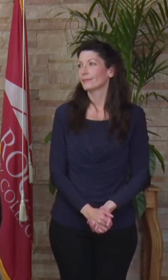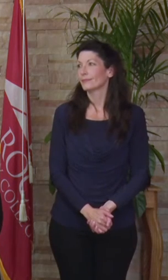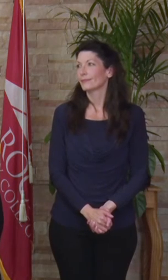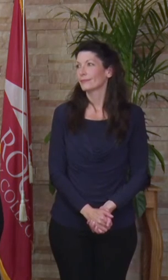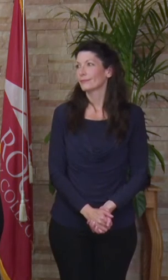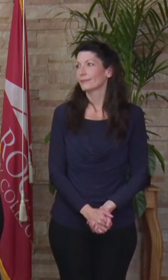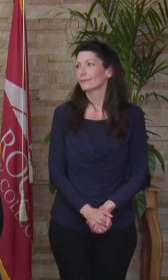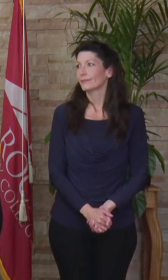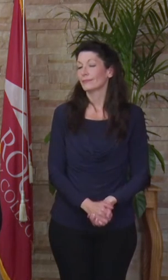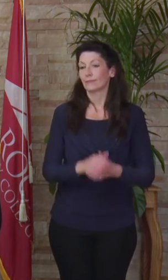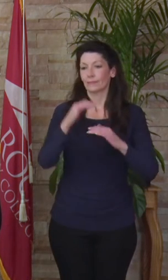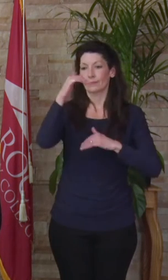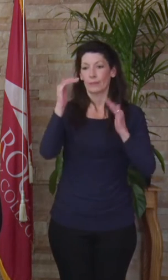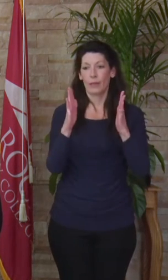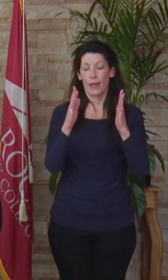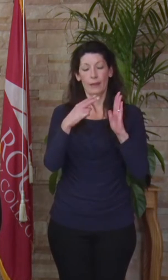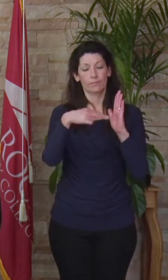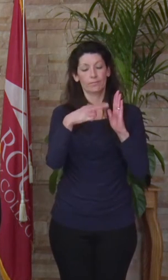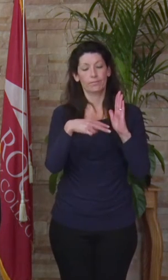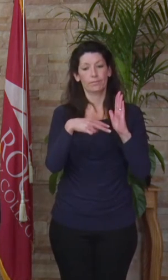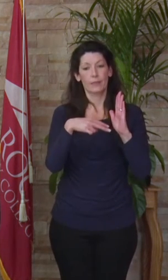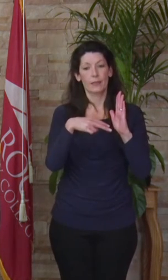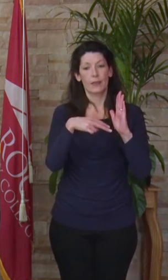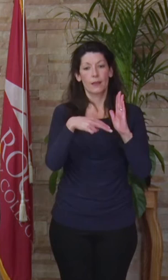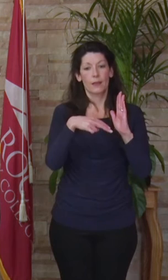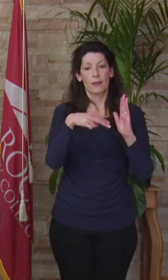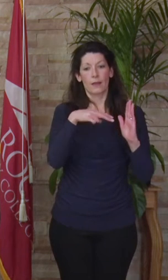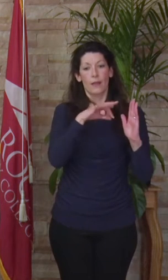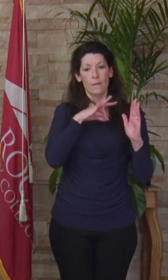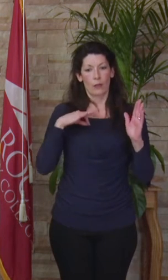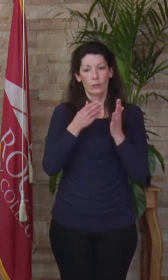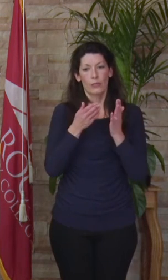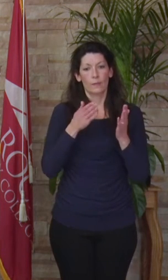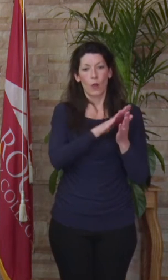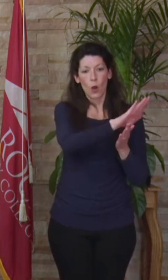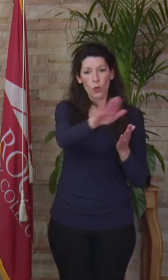And the plaque reads: Faculty across Red Rocks Community College inspired their